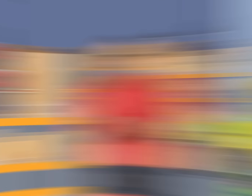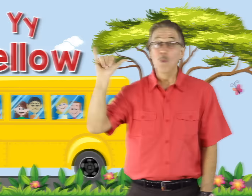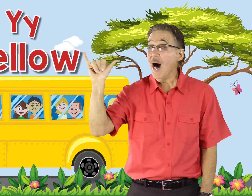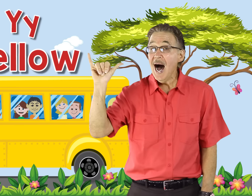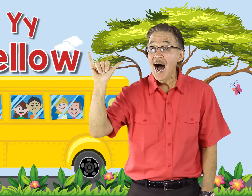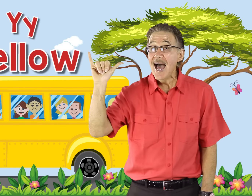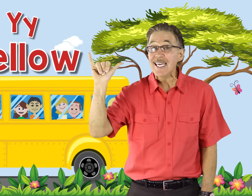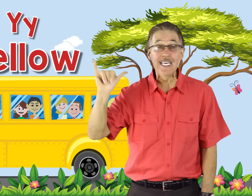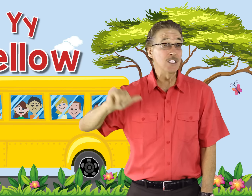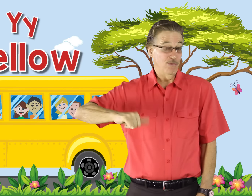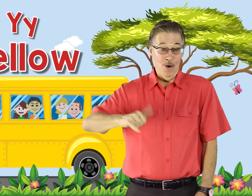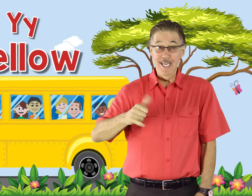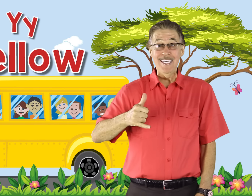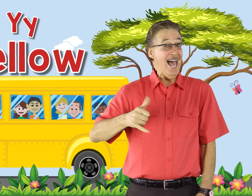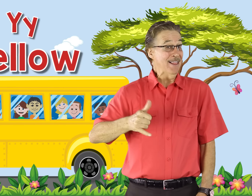Y is for yellow